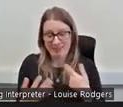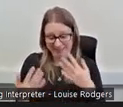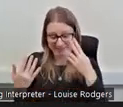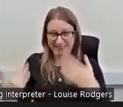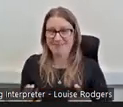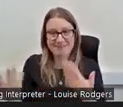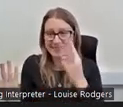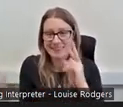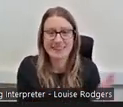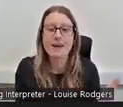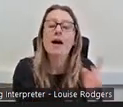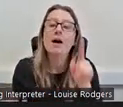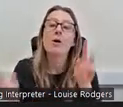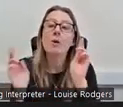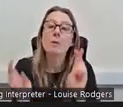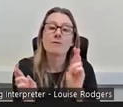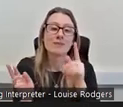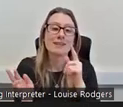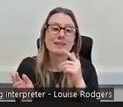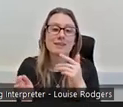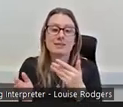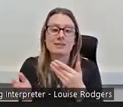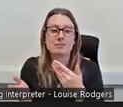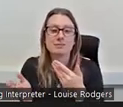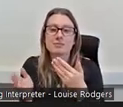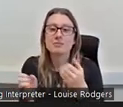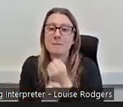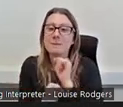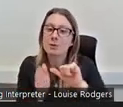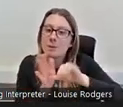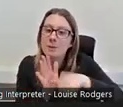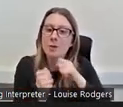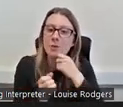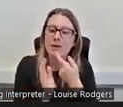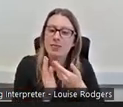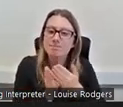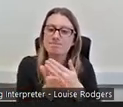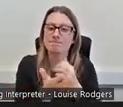so hopefully Make Your Mark will be sharing our details afterwards, more than happy to, you know,